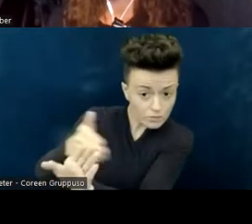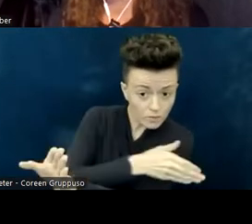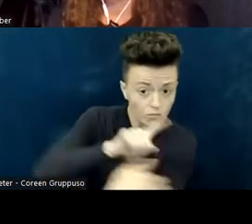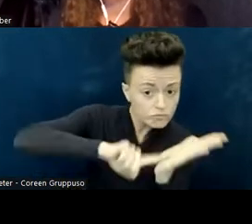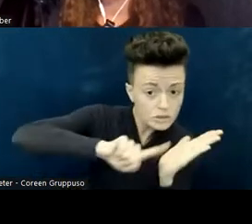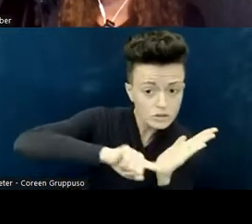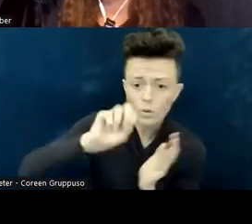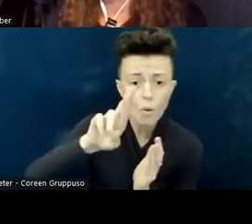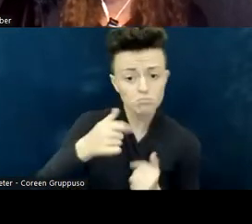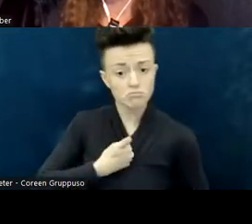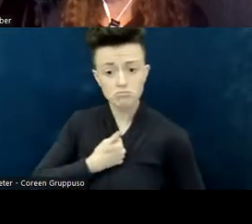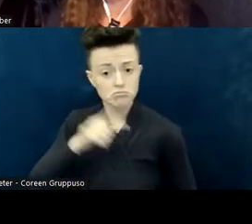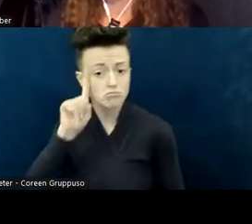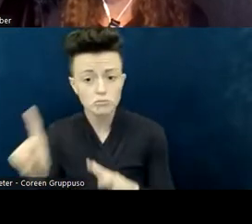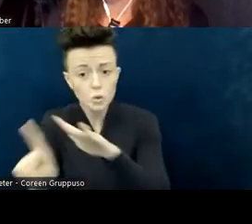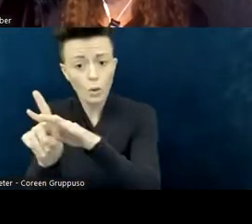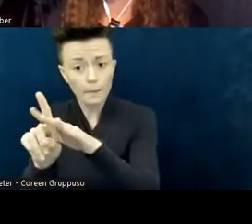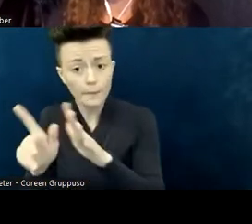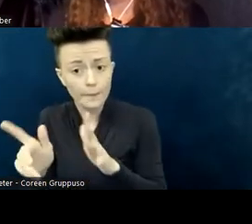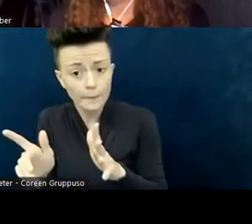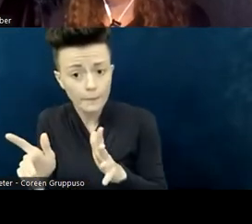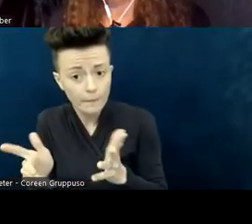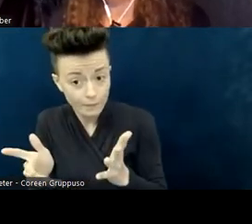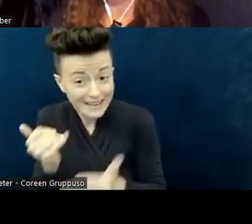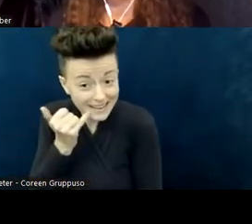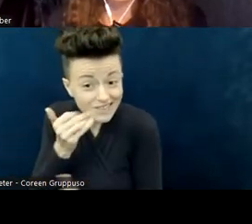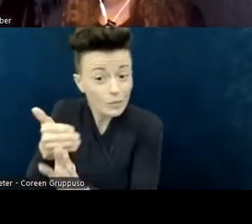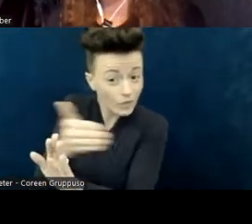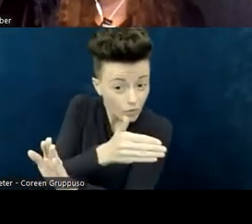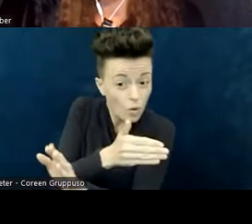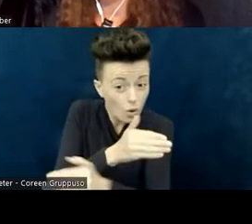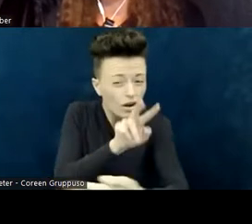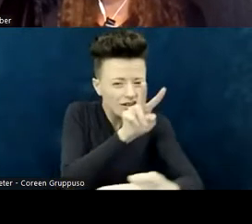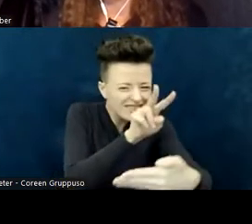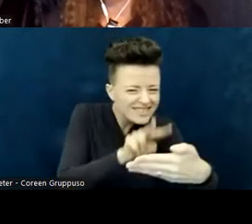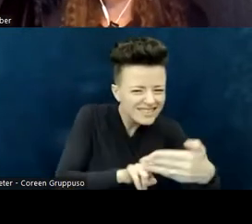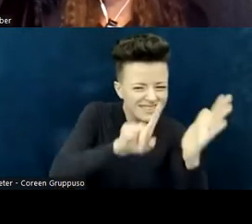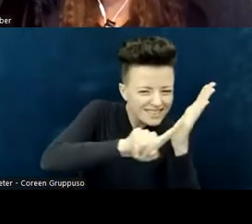If you did learn about that or read about that church